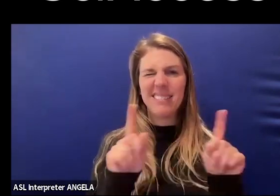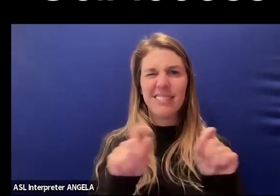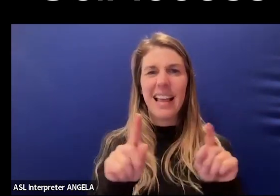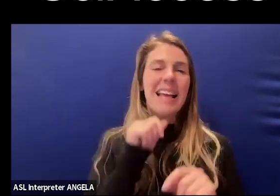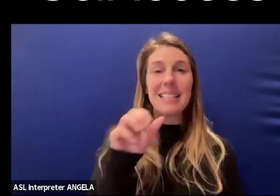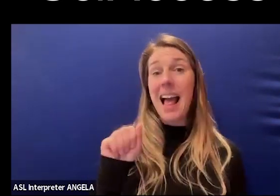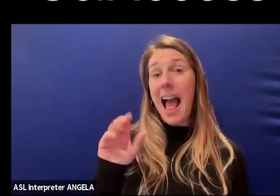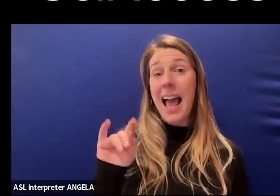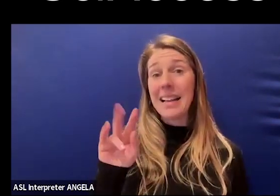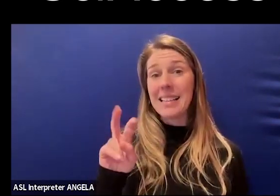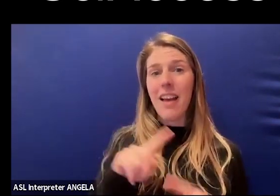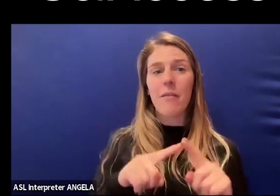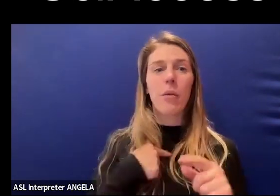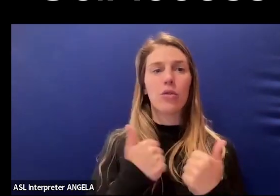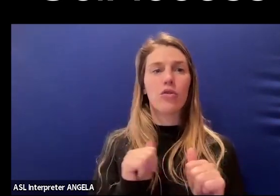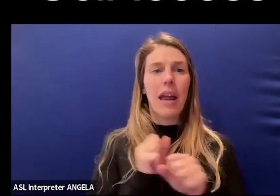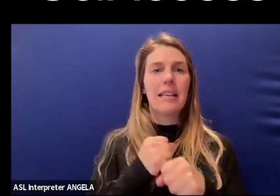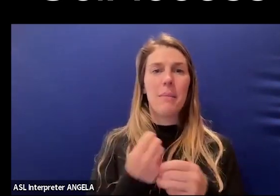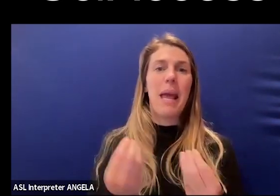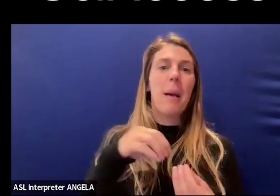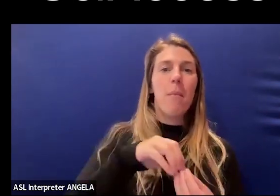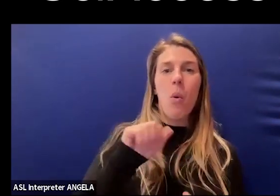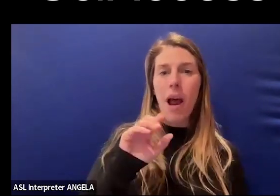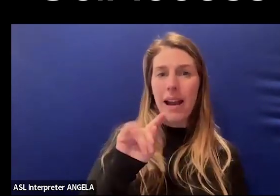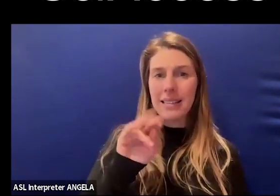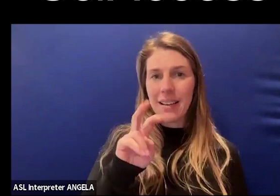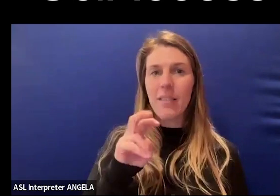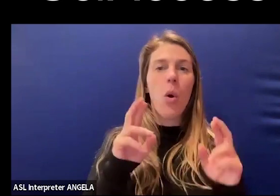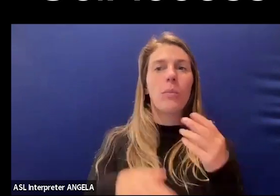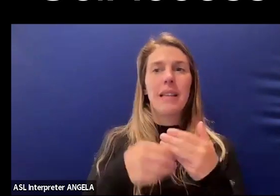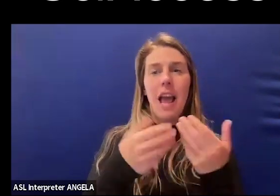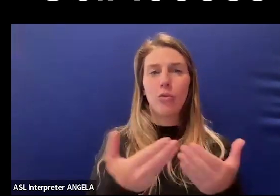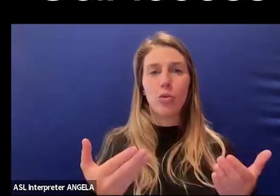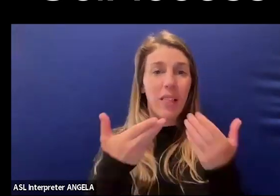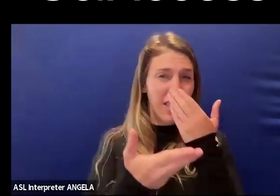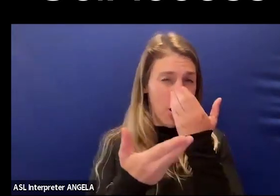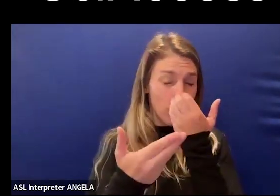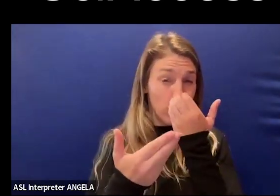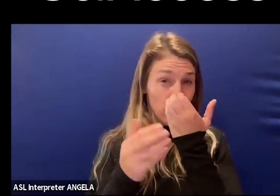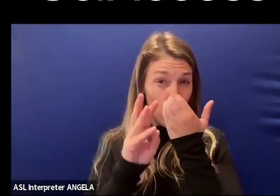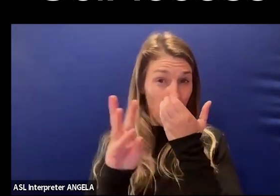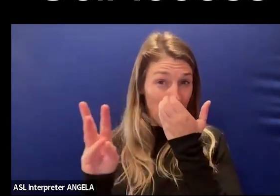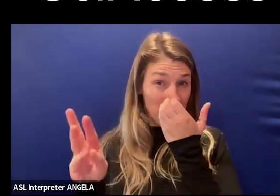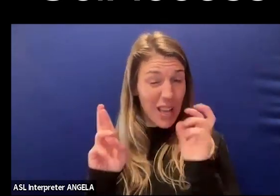but we're trying to make it more active. We're hoping to add some resources and other things to the website.